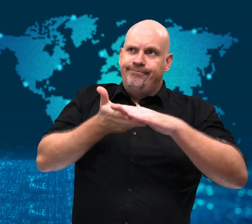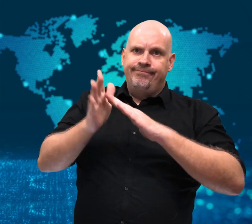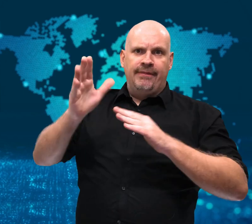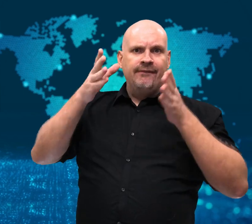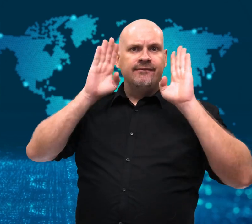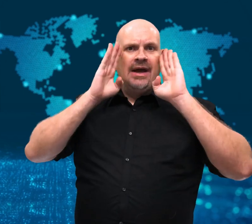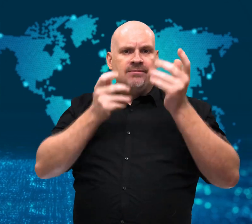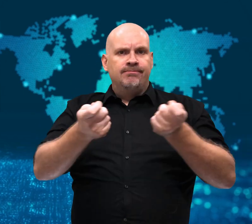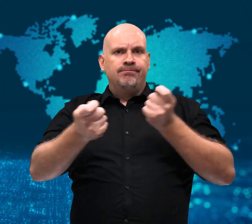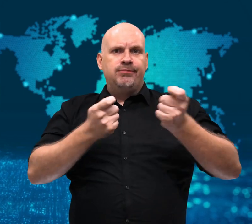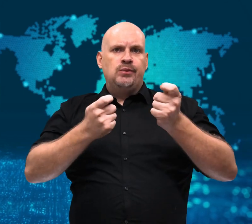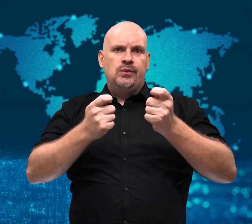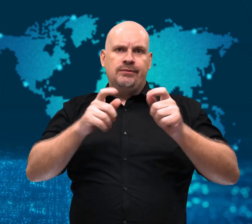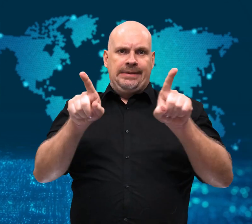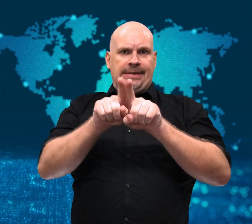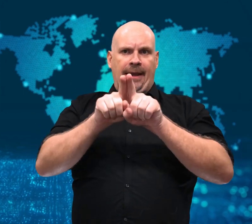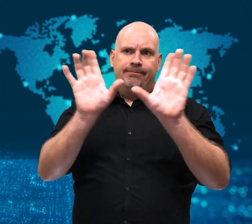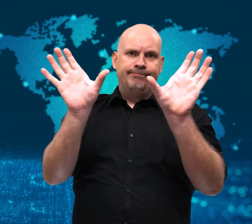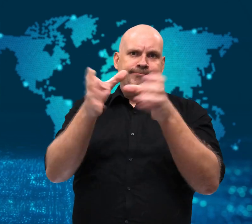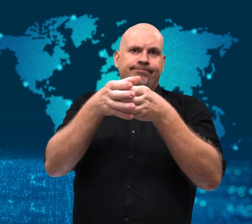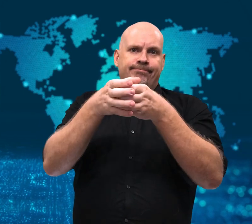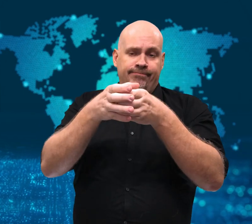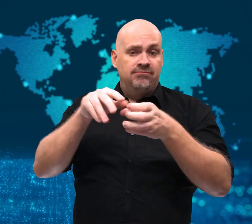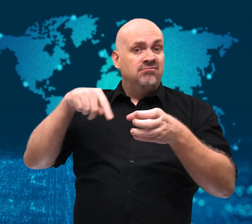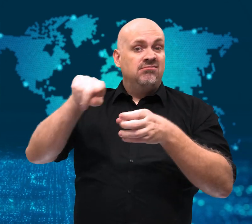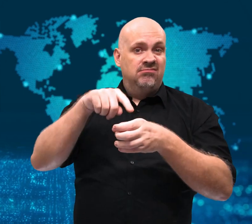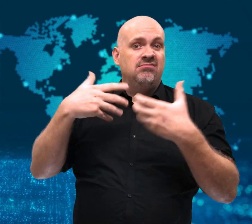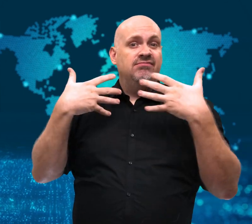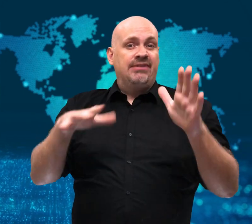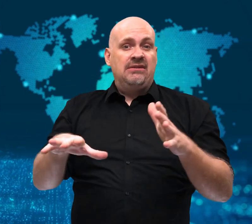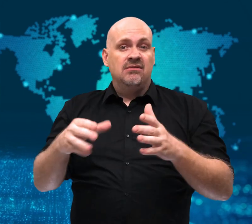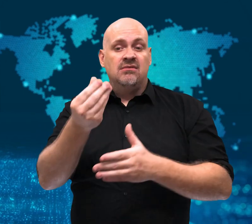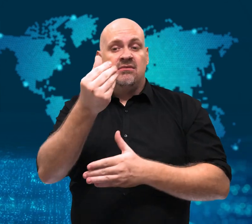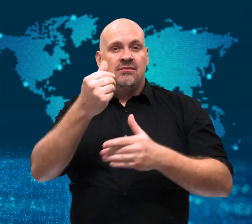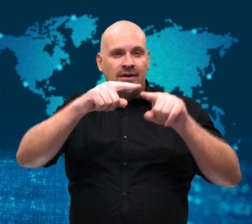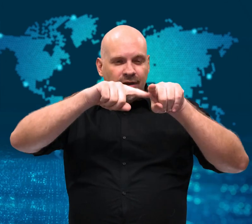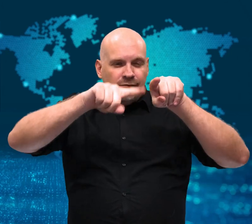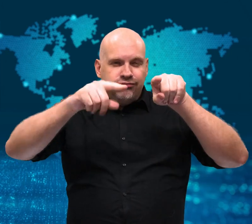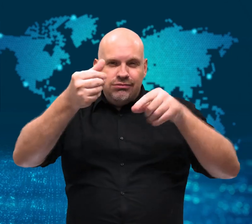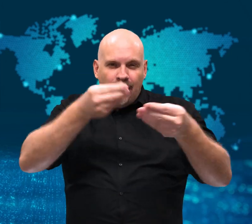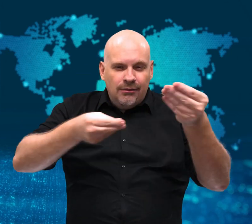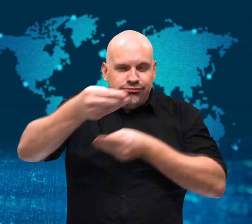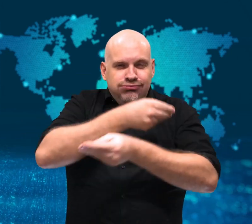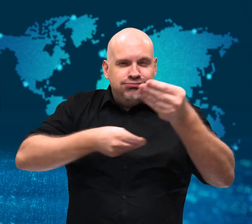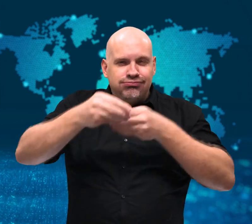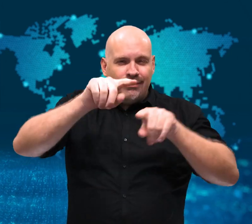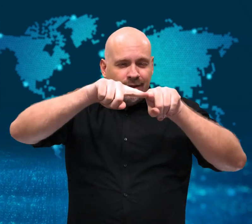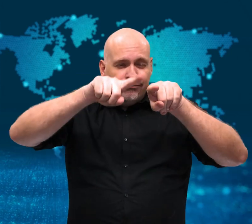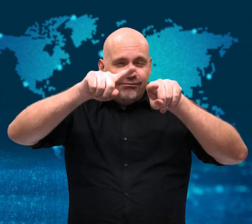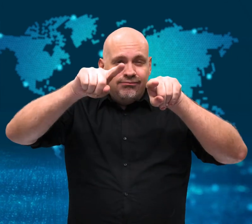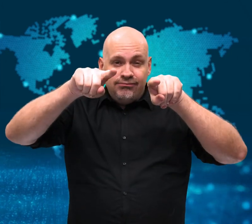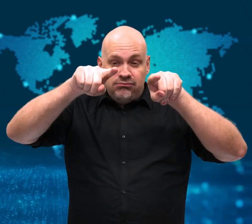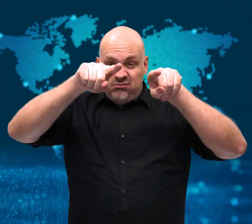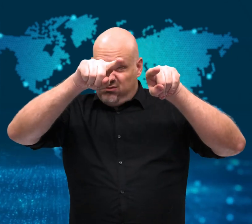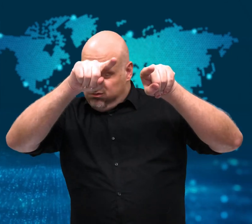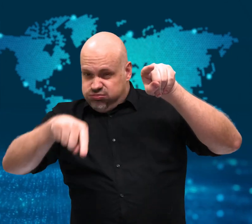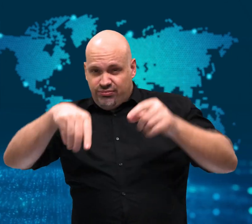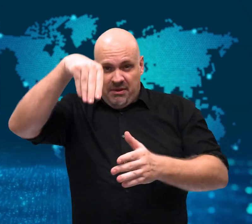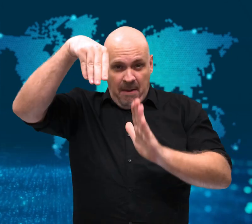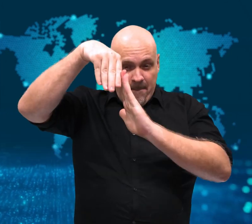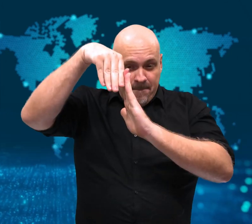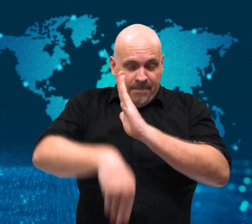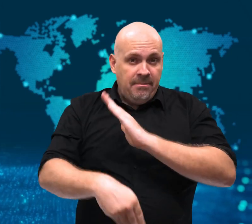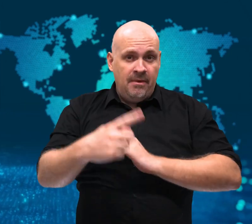market shares drop as much as $6 billion USD on that day.